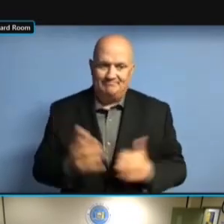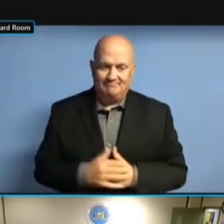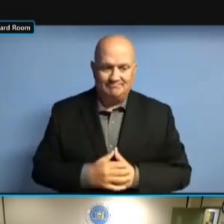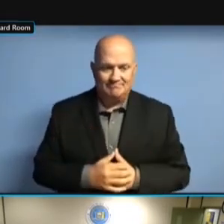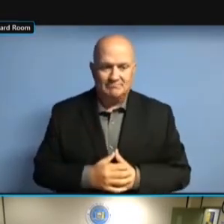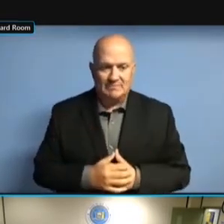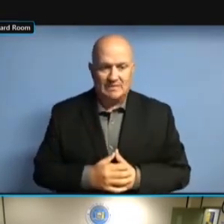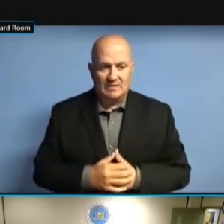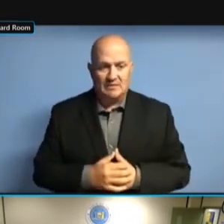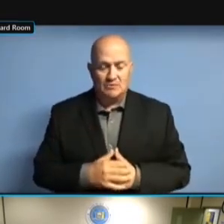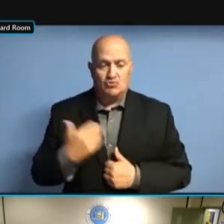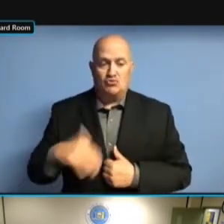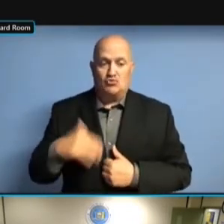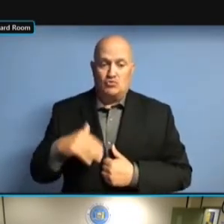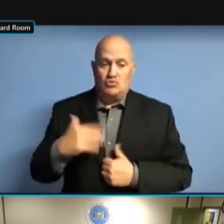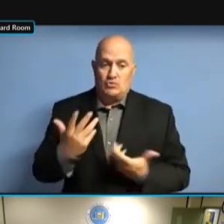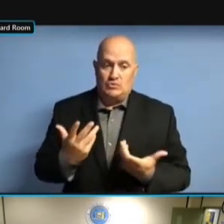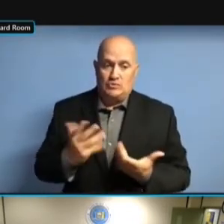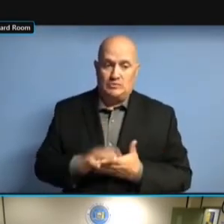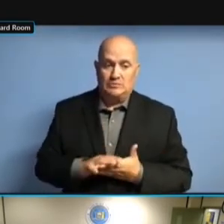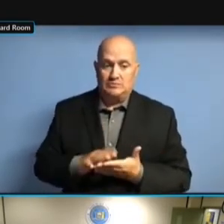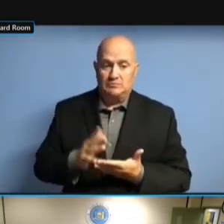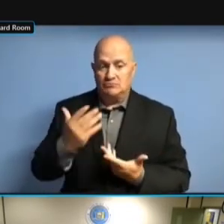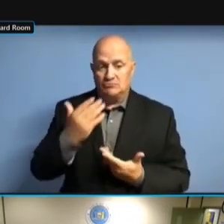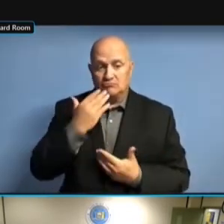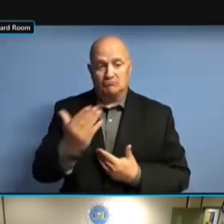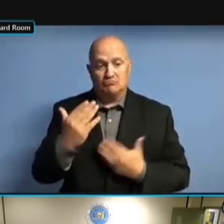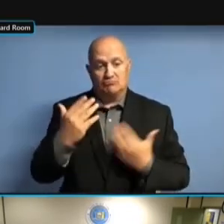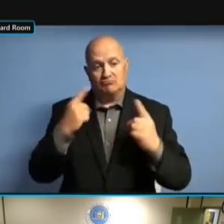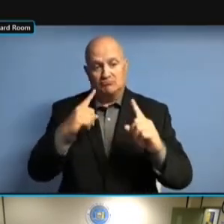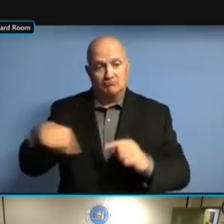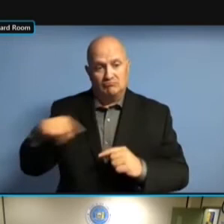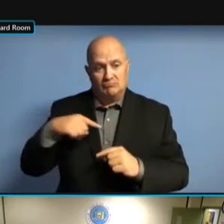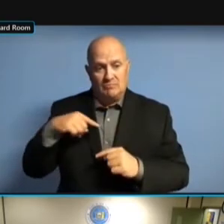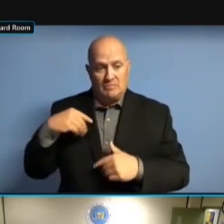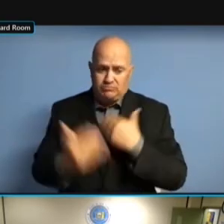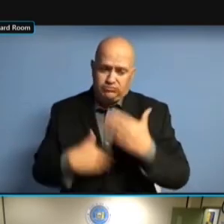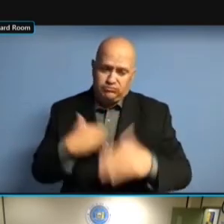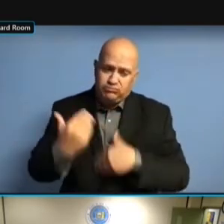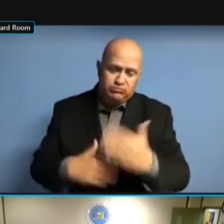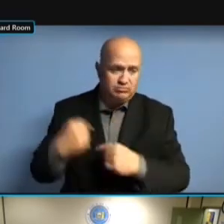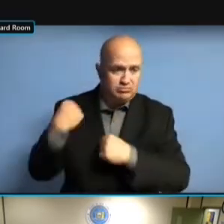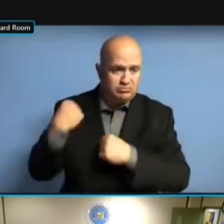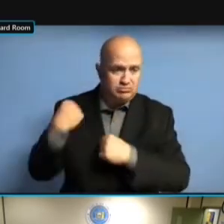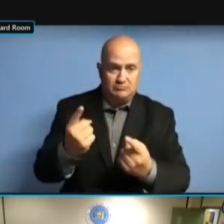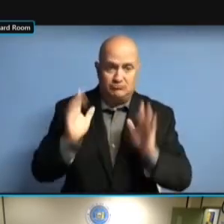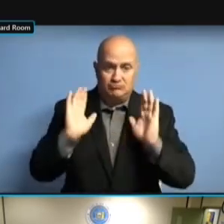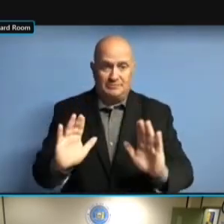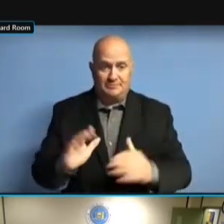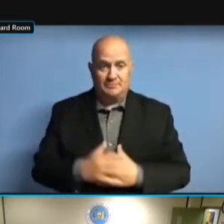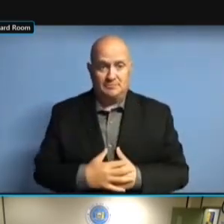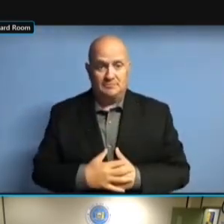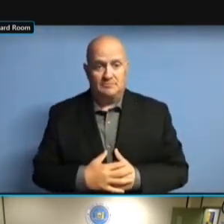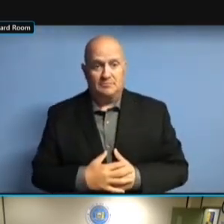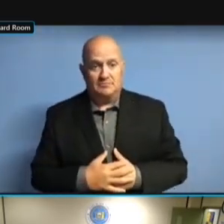BUT IT IS A BREATH OF FRESH AIR. >> BUT IT IS A BREATH OF FRESH AIR. >> WE'LL BUT IT IS A BREATH OF FRESH AIR. >> WE'LL WAIT BUT IT IS A BREATH OF FRESH AIR. >> WE'LL WAIT 'TIL BUT IT IS A BREATH OF FRESH AIR. >> WE'LL WAIT 'TIL MICHAEL WE'LL WAIT 'TIL MICHAEL WE'LL WAIT 'TIL MICHAEL JOHNSON'S WE'LL WAIT 'TIL MICHAEL JOHNSON'S REPORT. JOHNSON'S REPORT. JOHNSON'S REPORT. BUT JOHNSON'S REPORT. BUT I